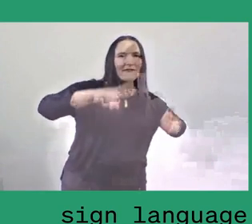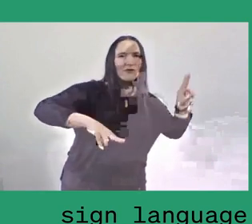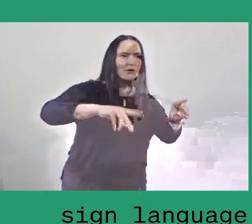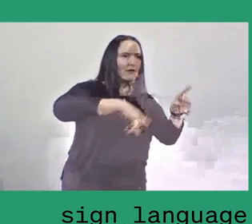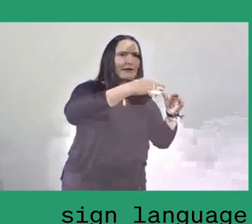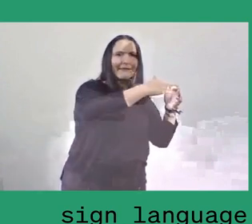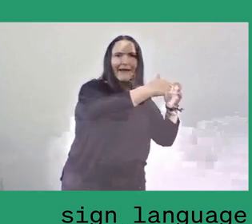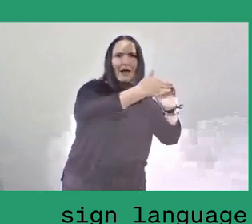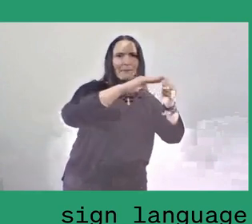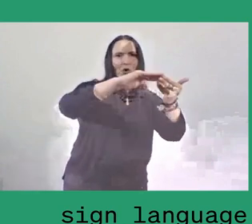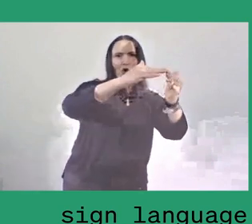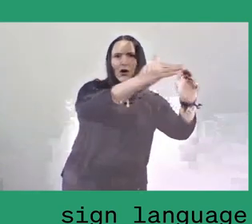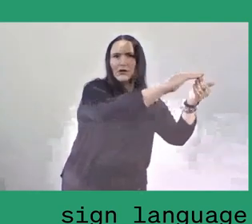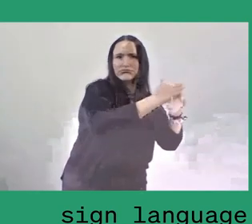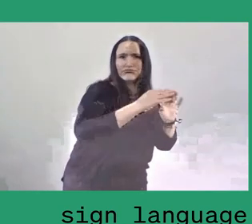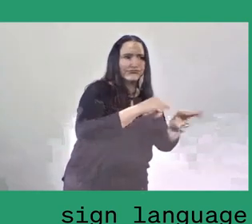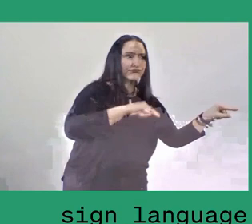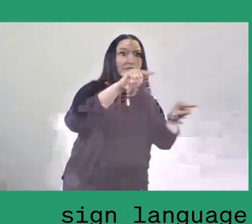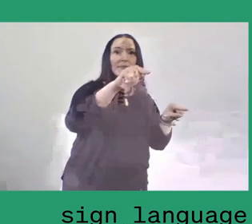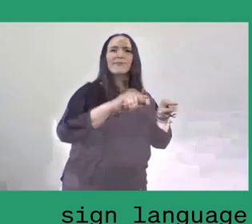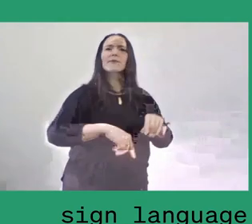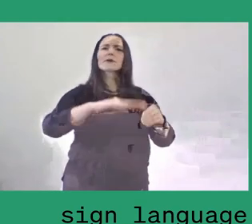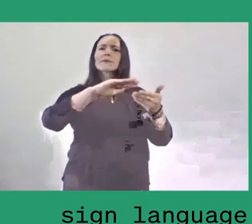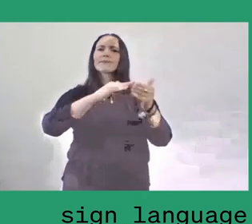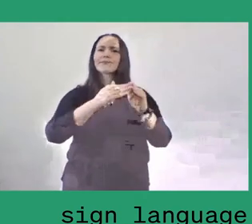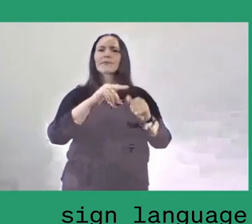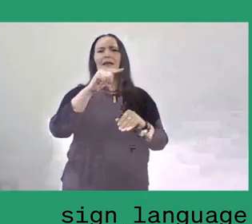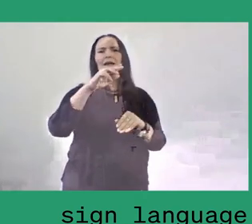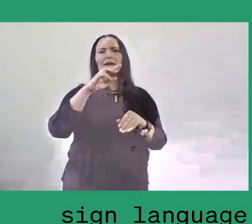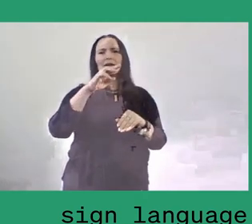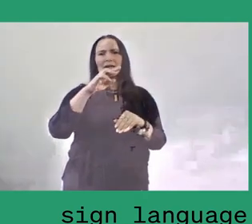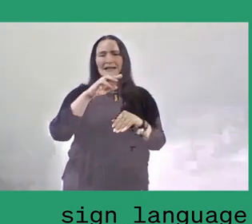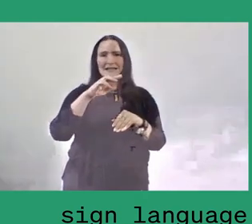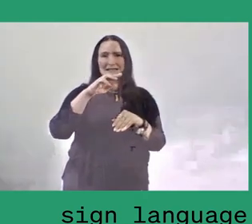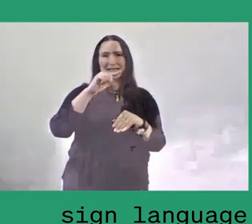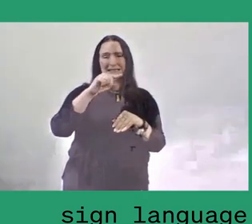The first is the Kampung Cempluk. Kampung Cempluk was initially a rural village,